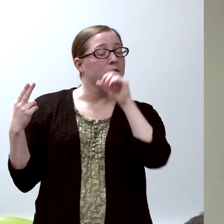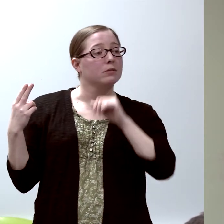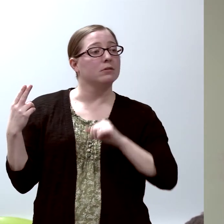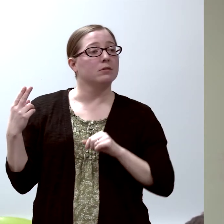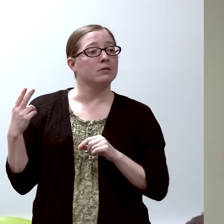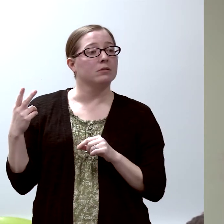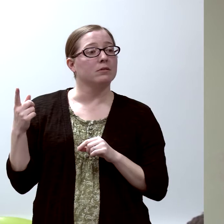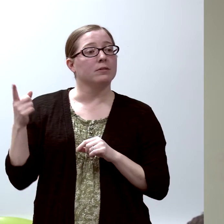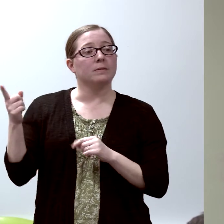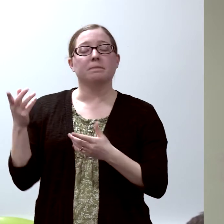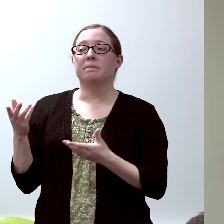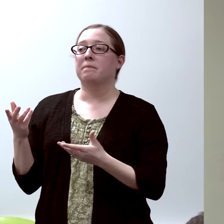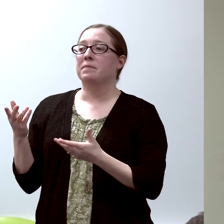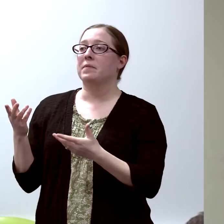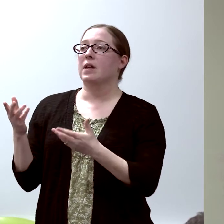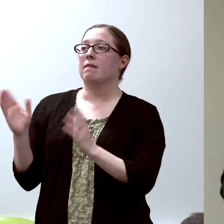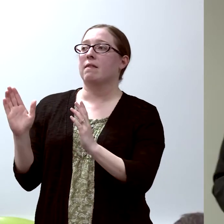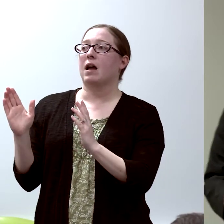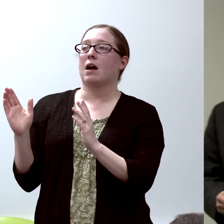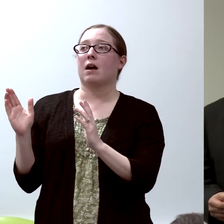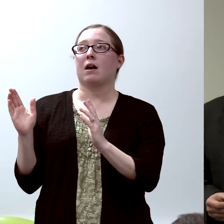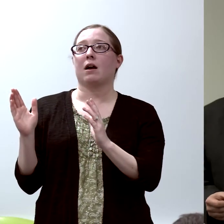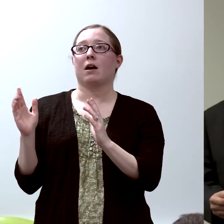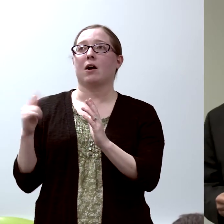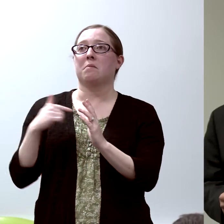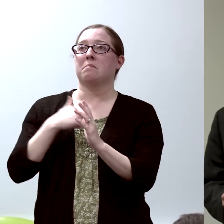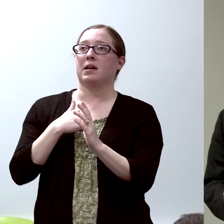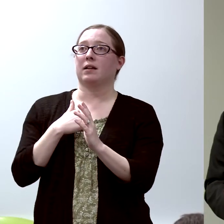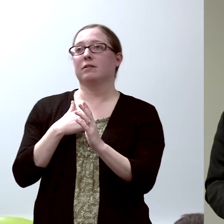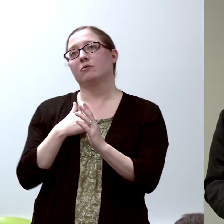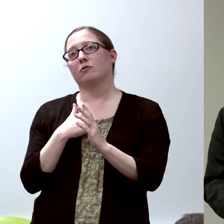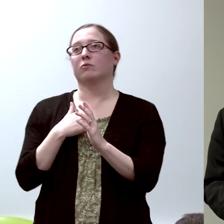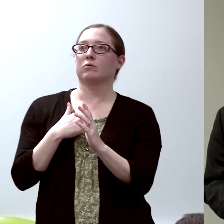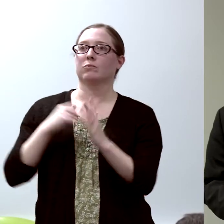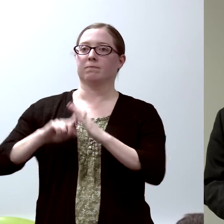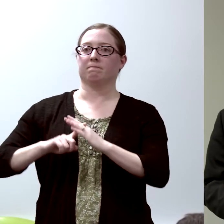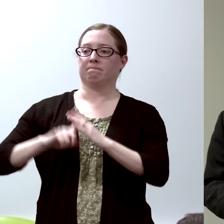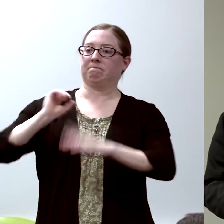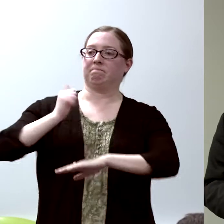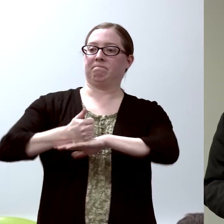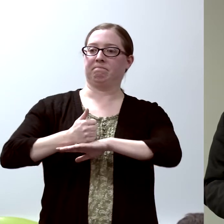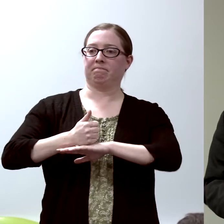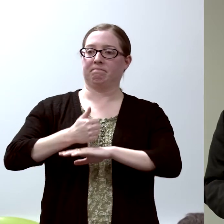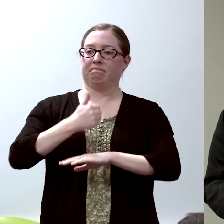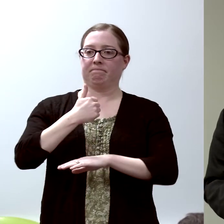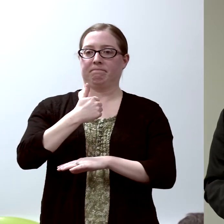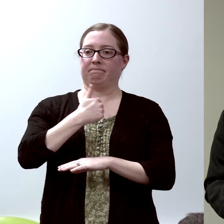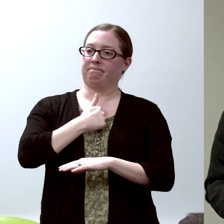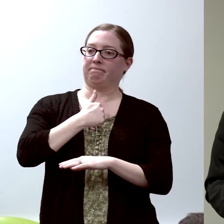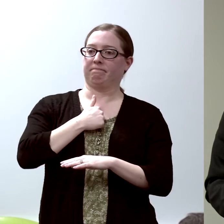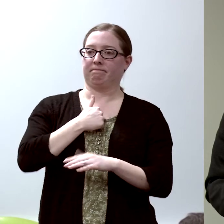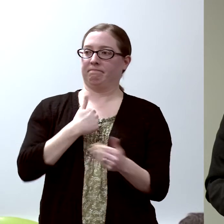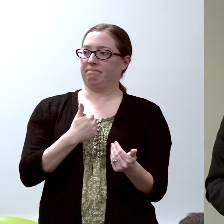that allowed me to begin my own laboratory